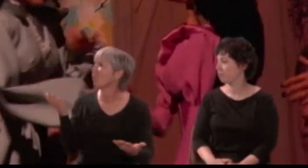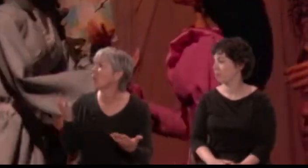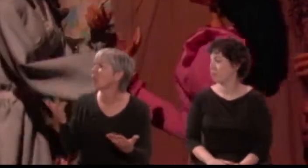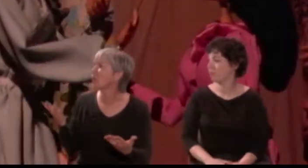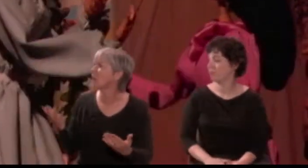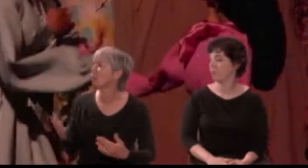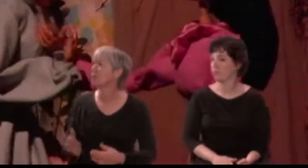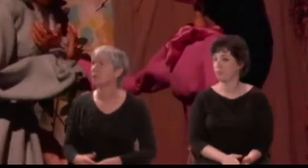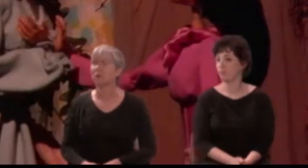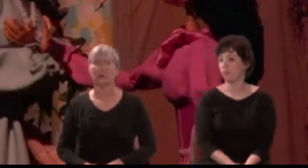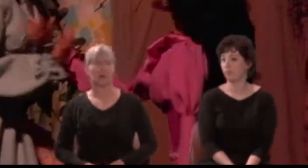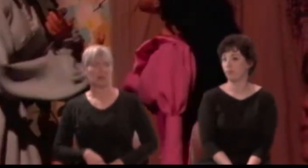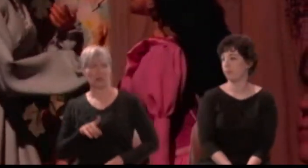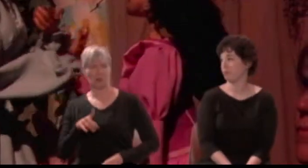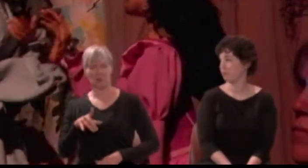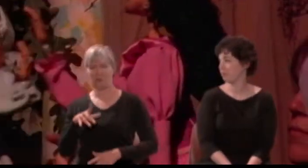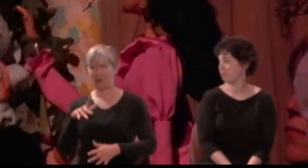Helena: Call you ME fair?